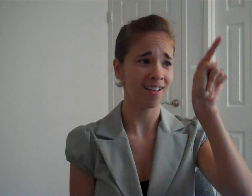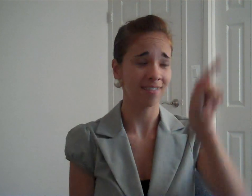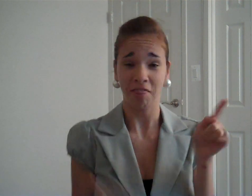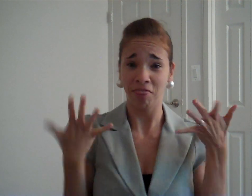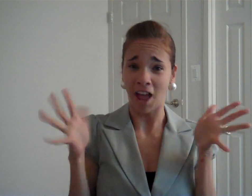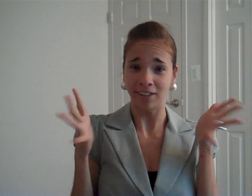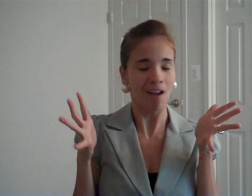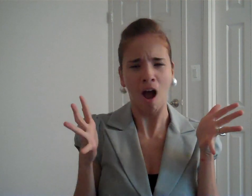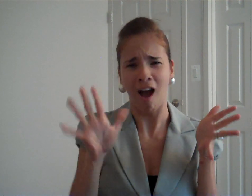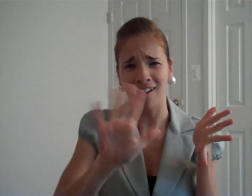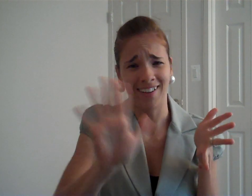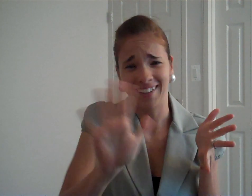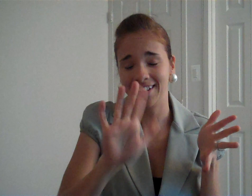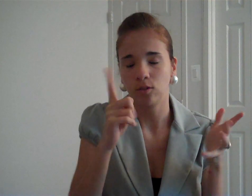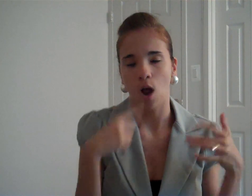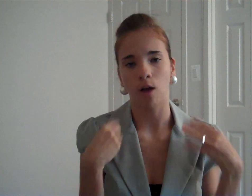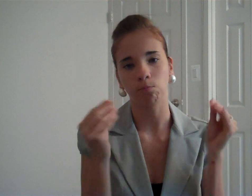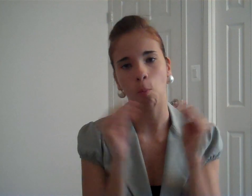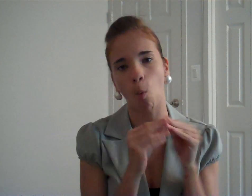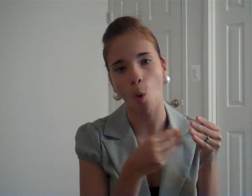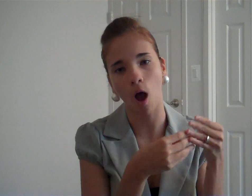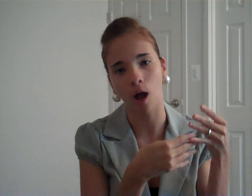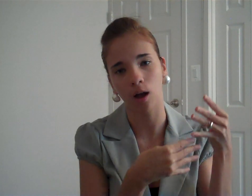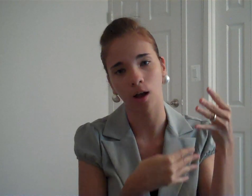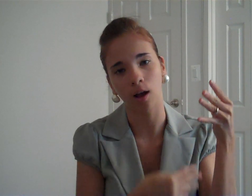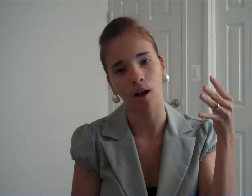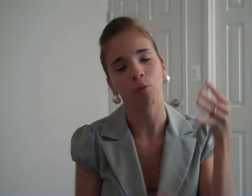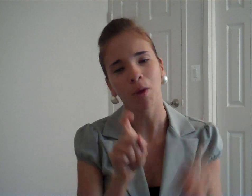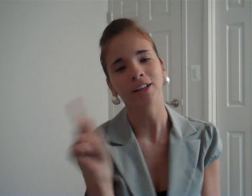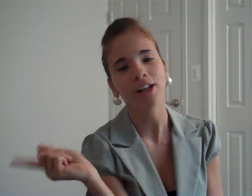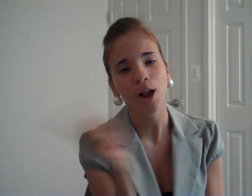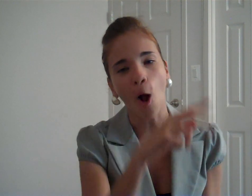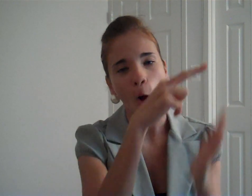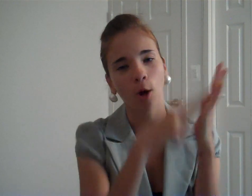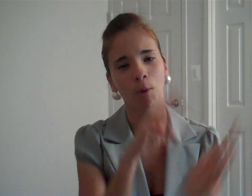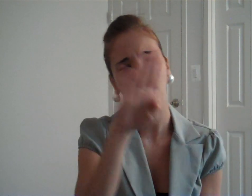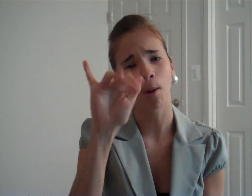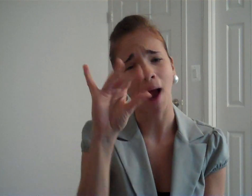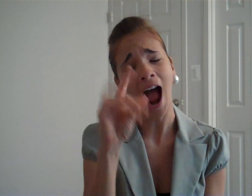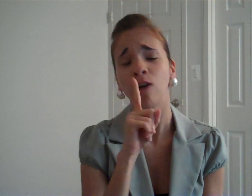Is that all she did? No way... She has a quite of a list of accomplishments. You need to go and read her biography.